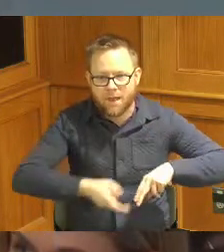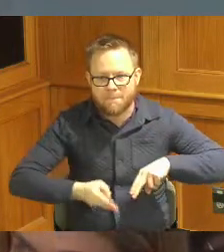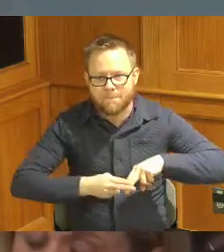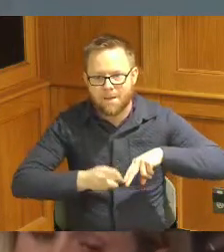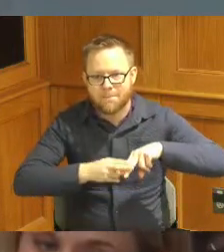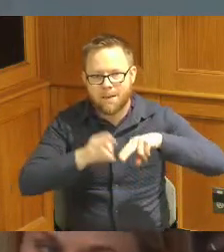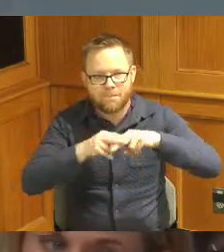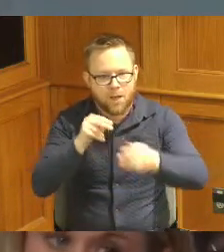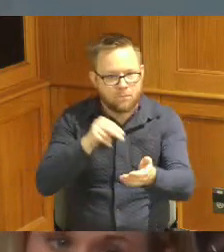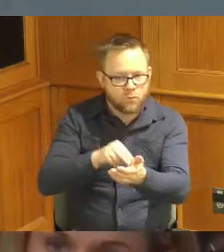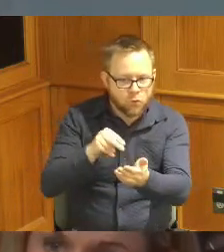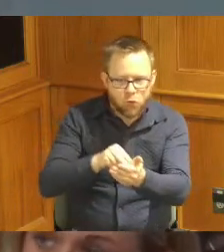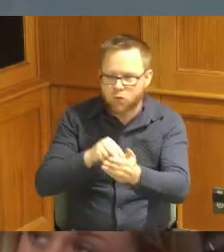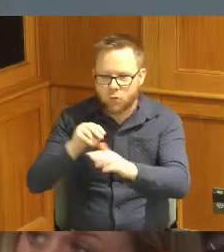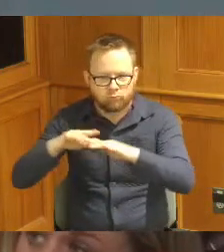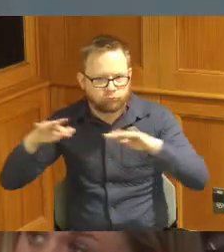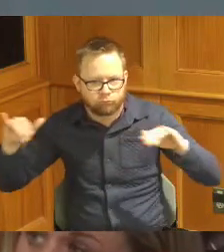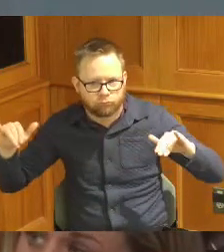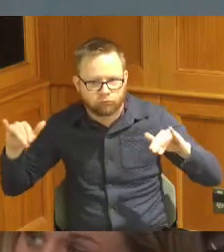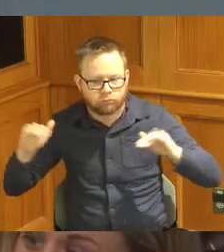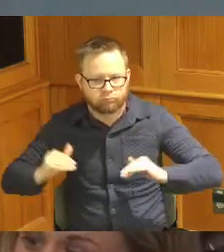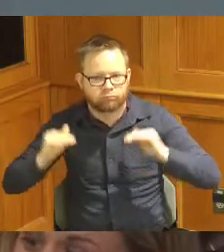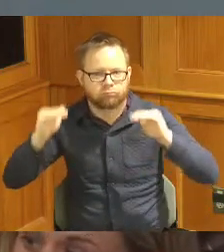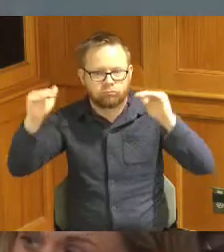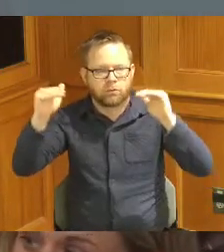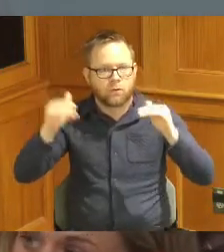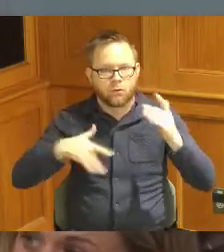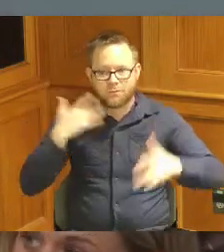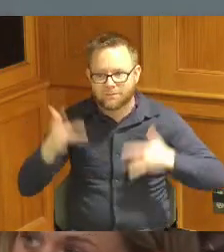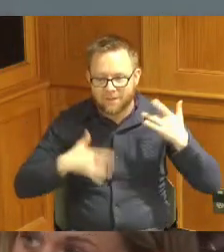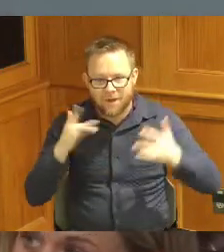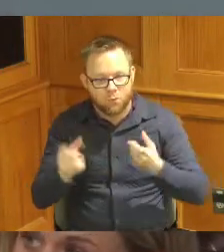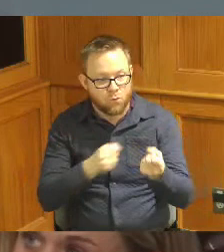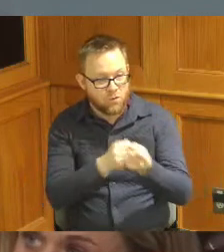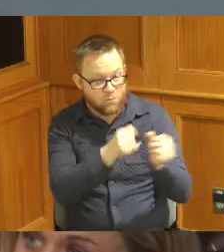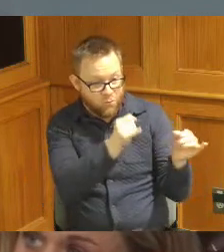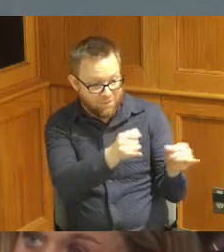beyond that so we're very excited about this both for the individuals that will impact as